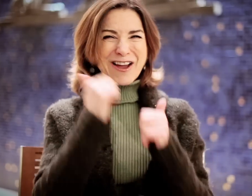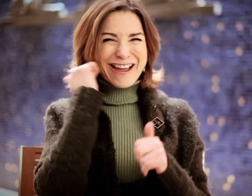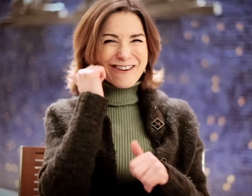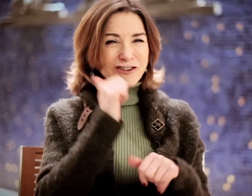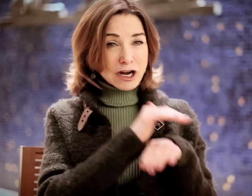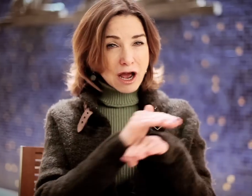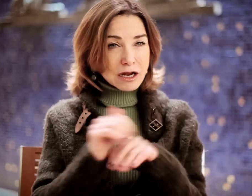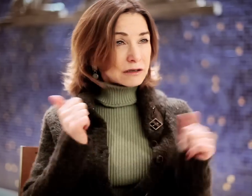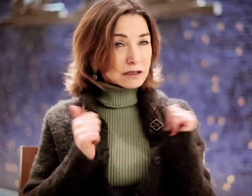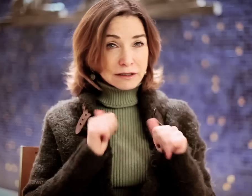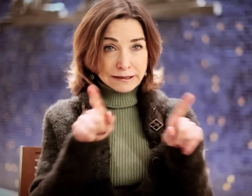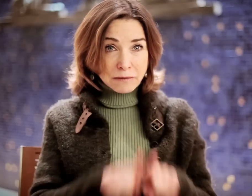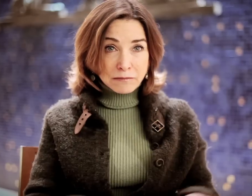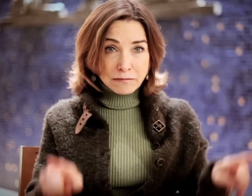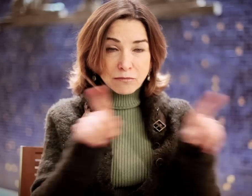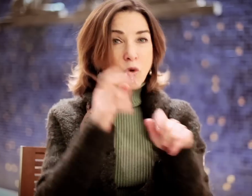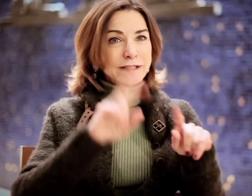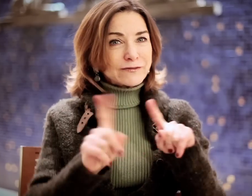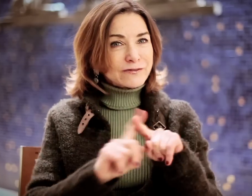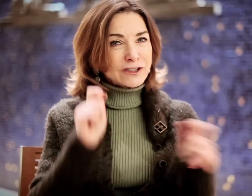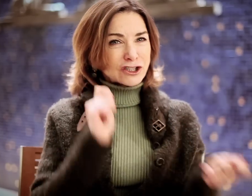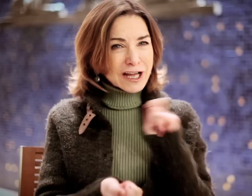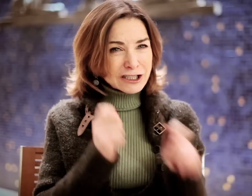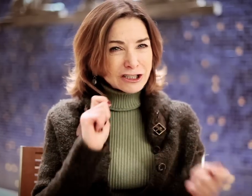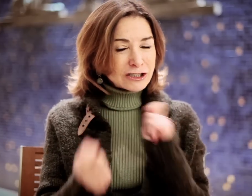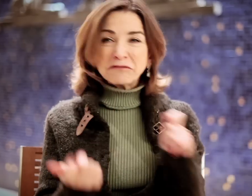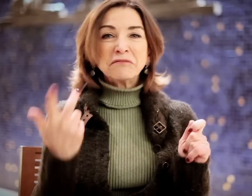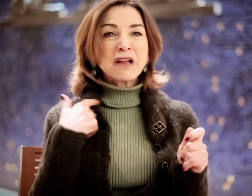About how every night, are the actors performing the same way? Or different? Do they change?